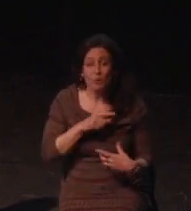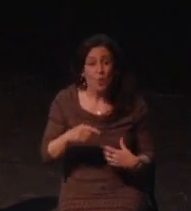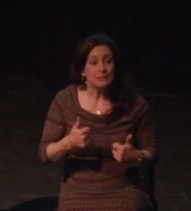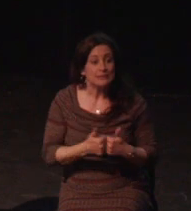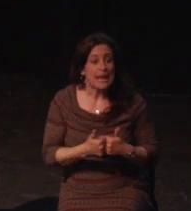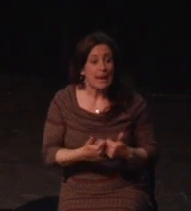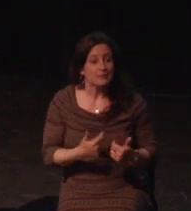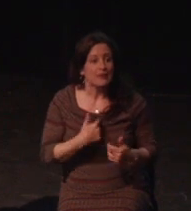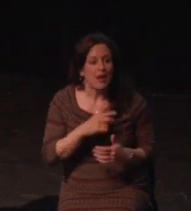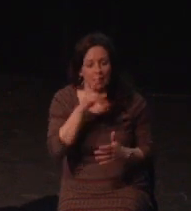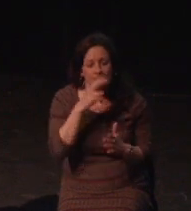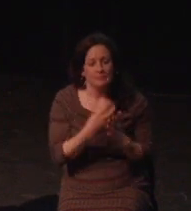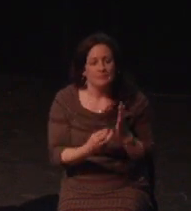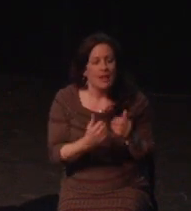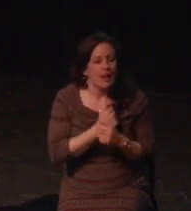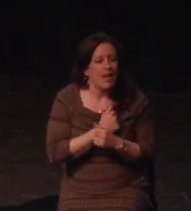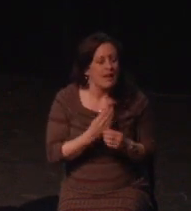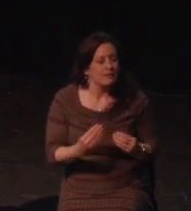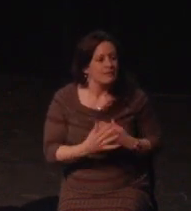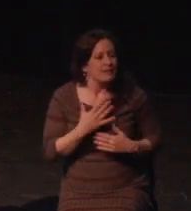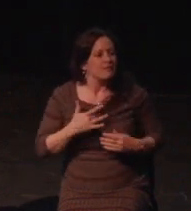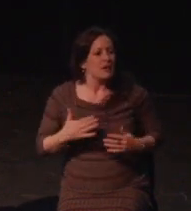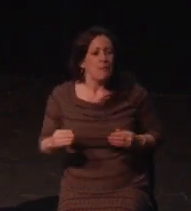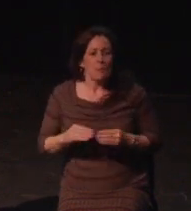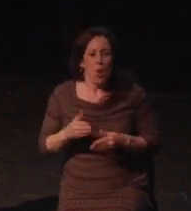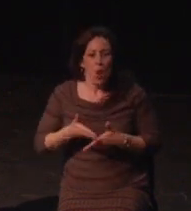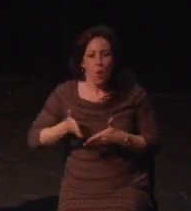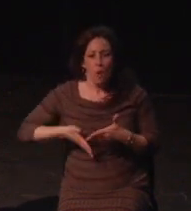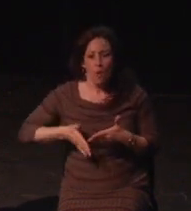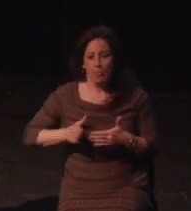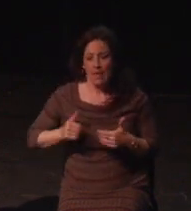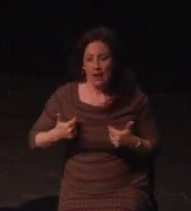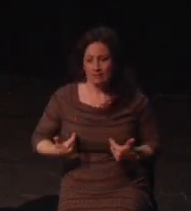I was so damn excited for this game, I've been too busy to play, what with work,